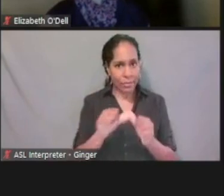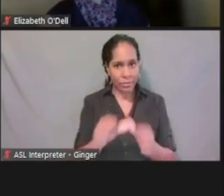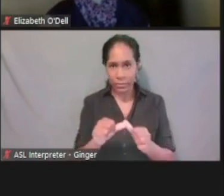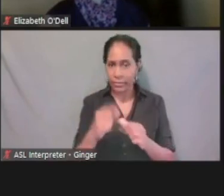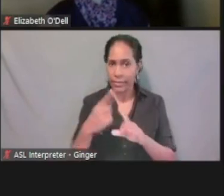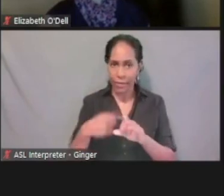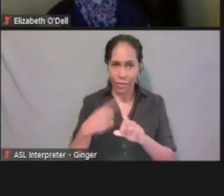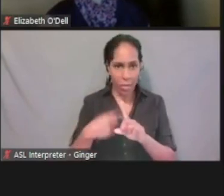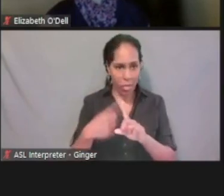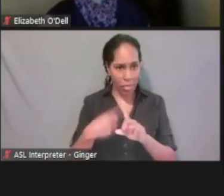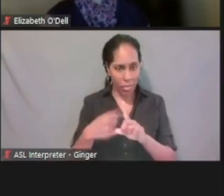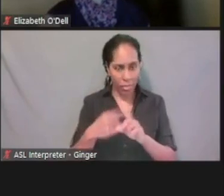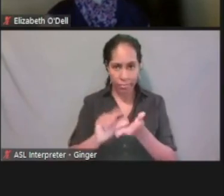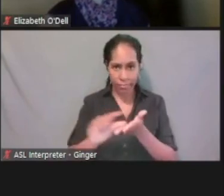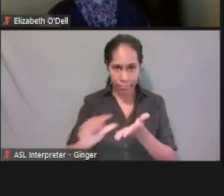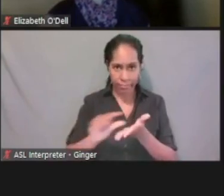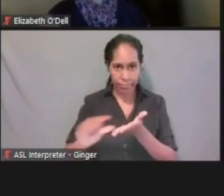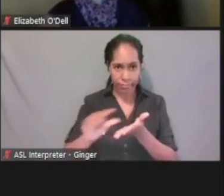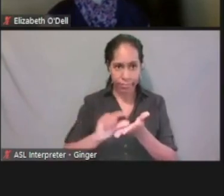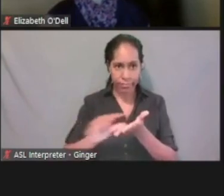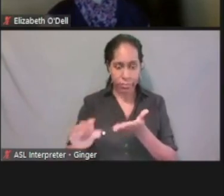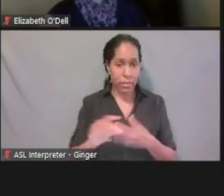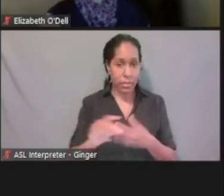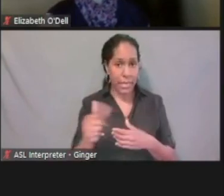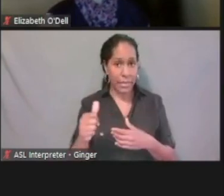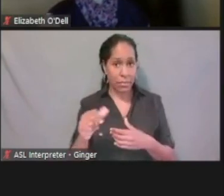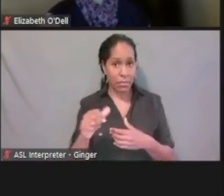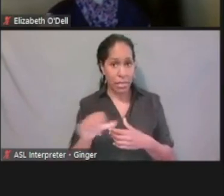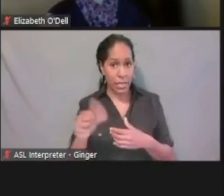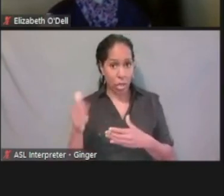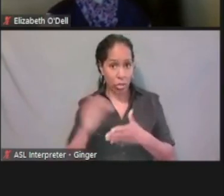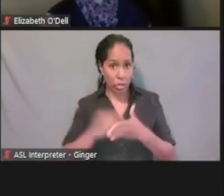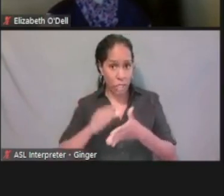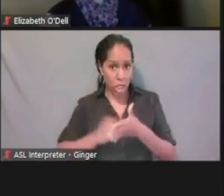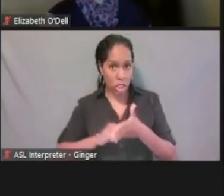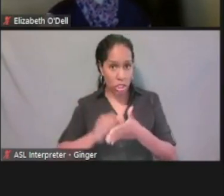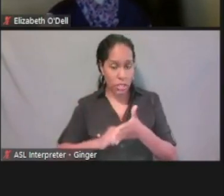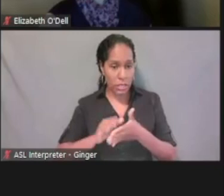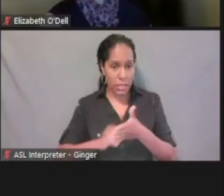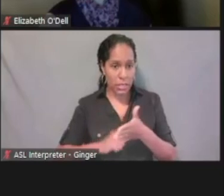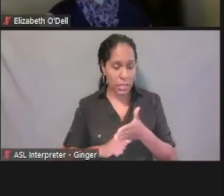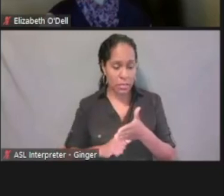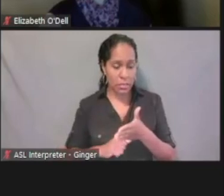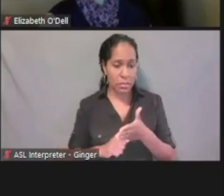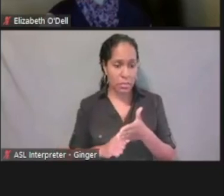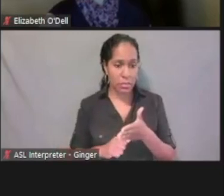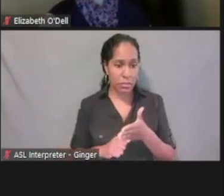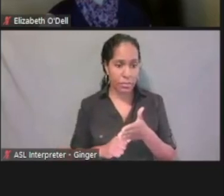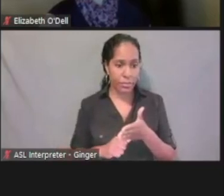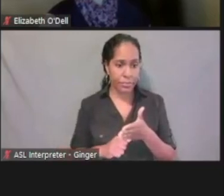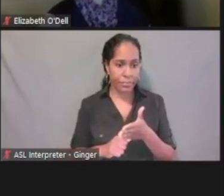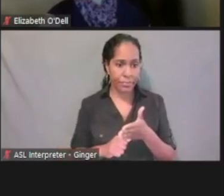And again, do I have any more deductions? If there were more that were in that list that I saw previously, I could say, yes.